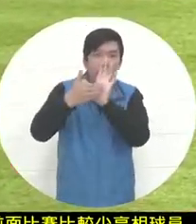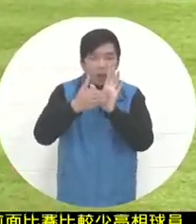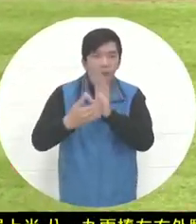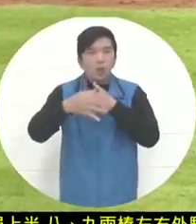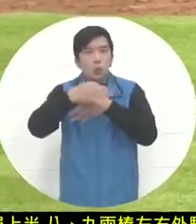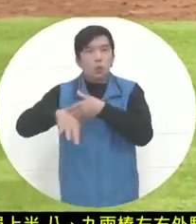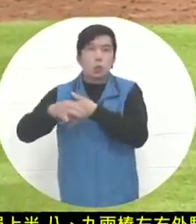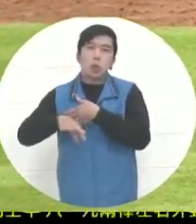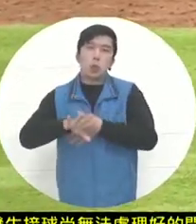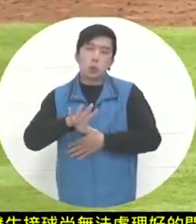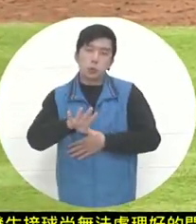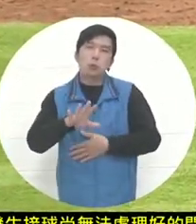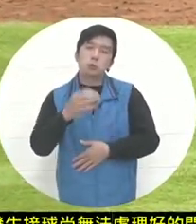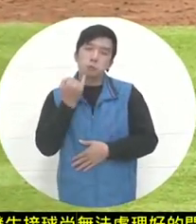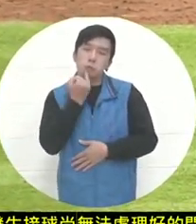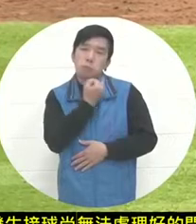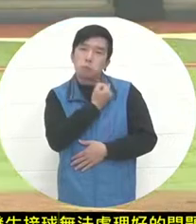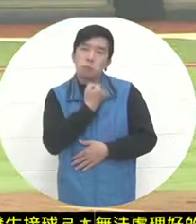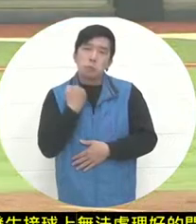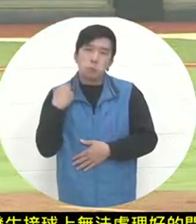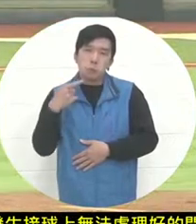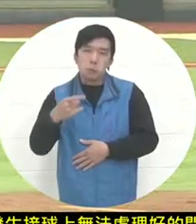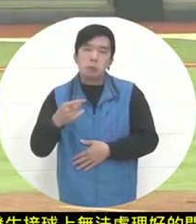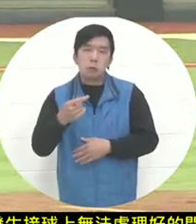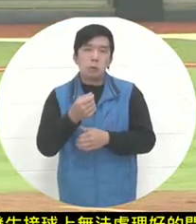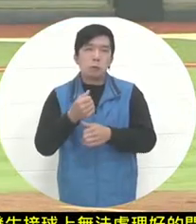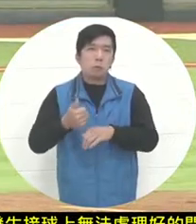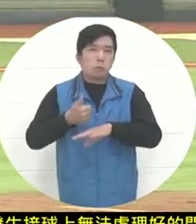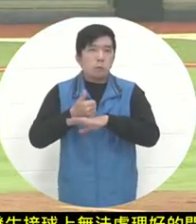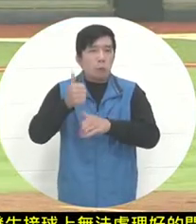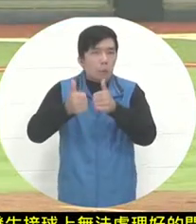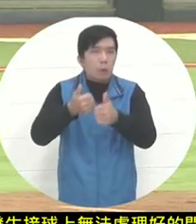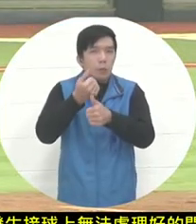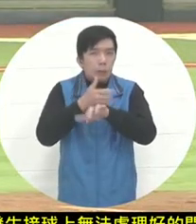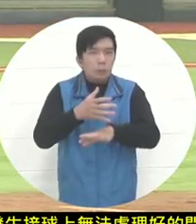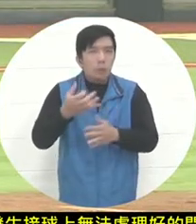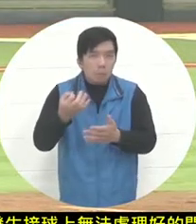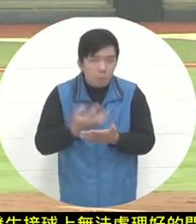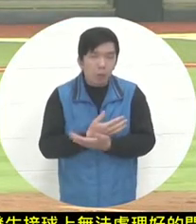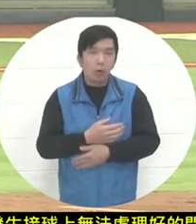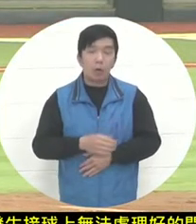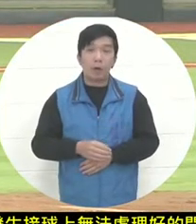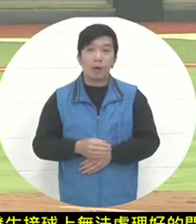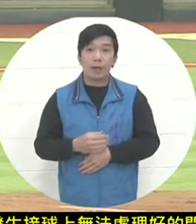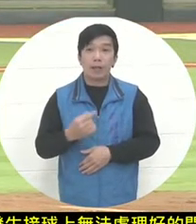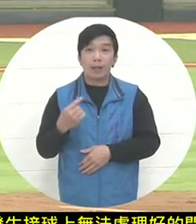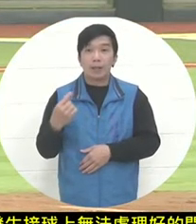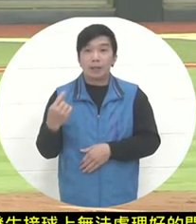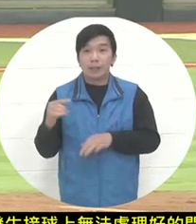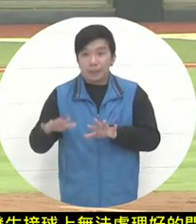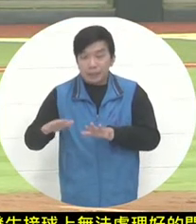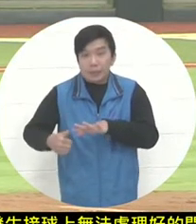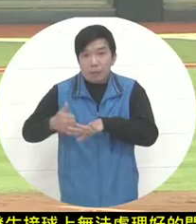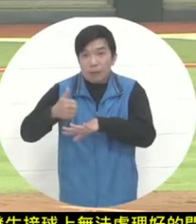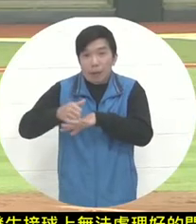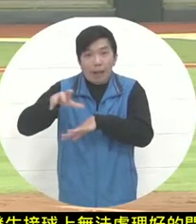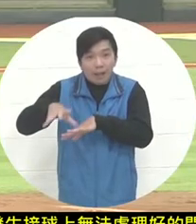very well may have something to do with their experience on the field. They were a little nervous when they came up for the first time today, but it doesn't matter.